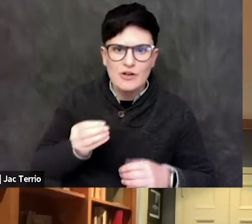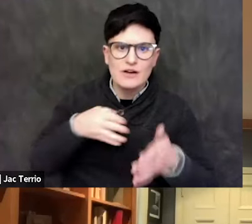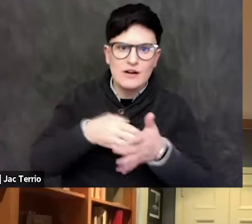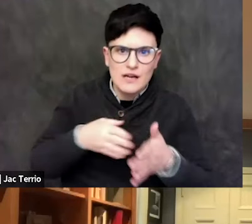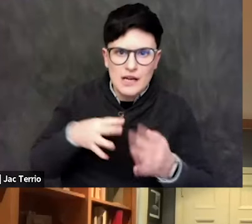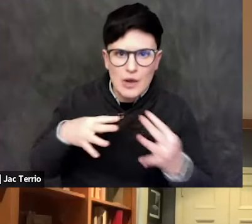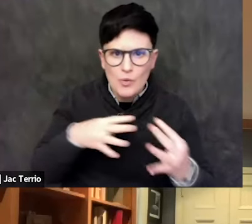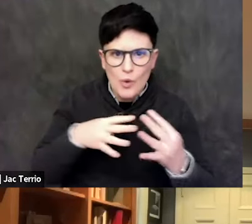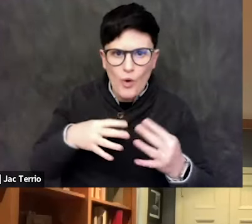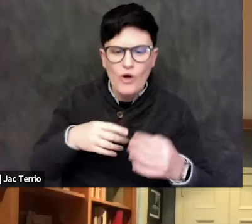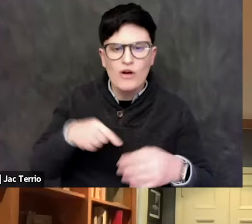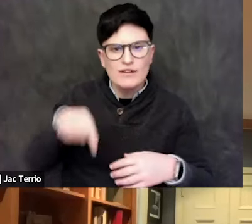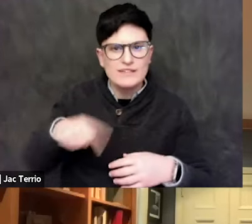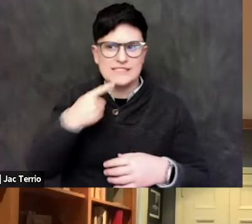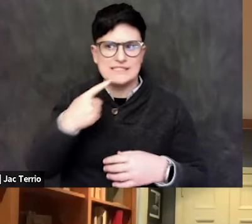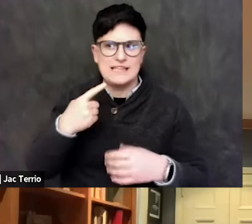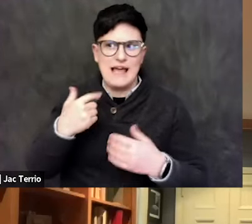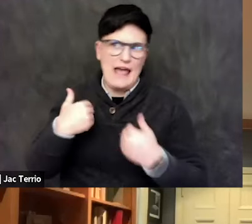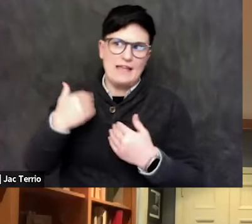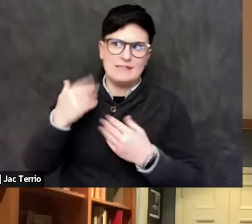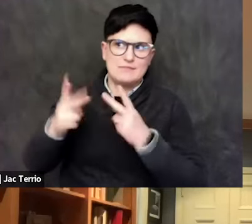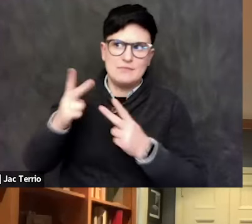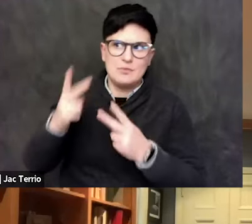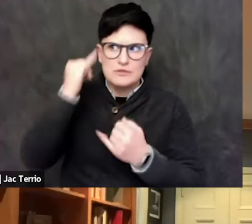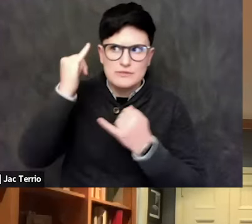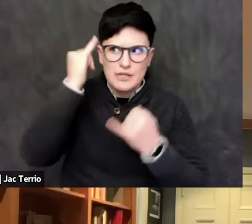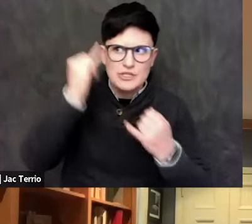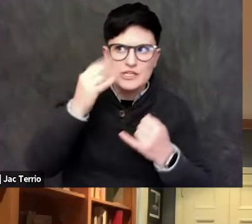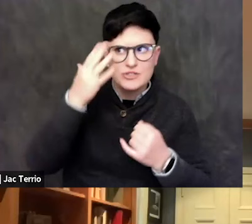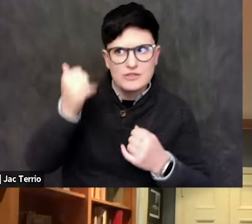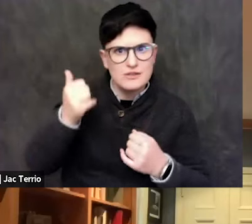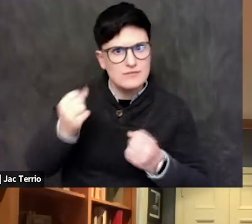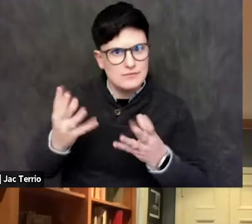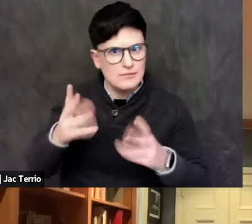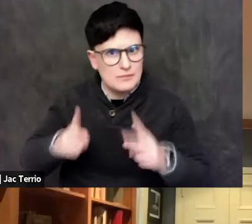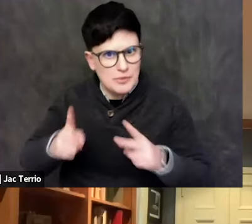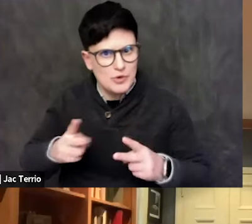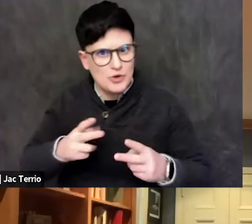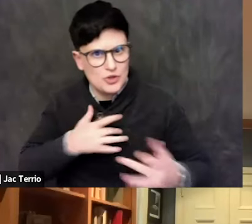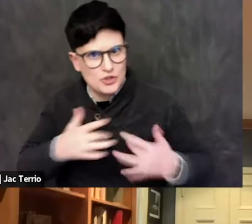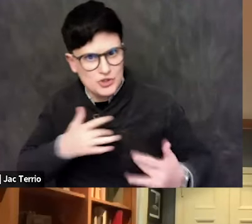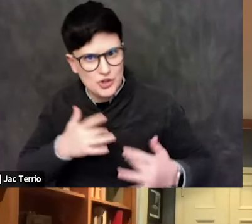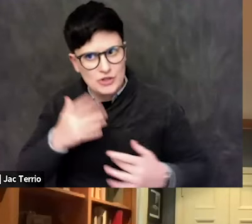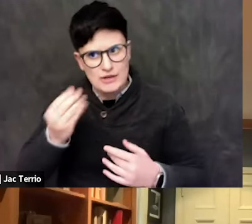partly because I think a lot of people are concerned because the Holy Land is an important place.